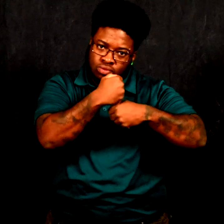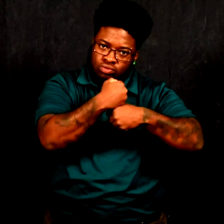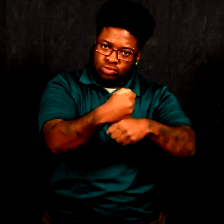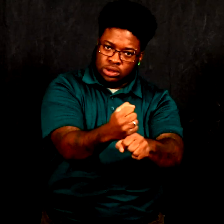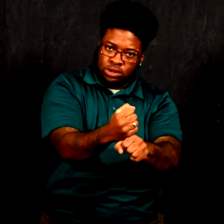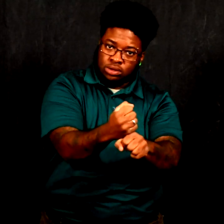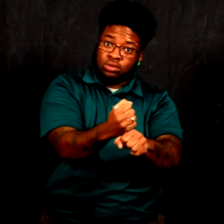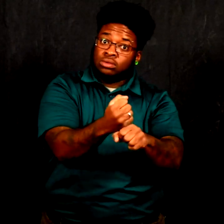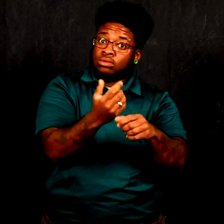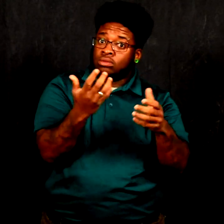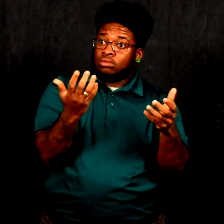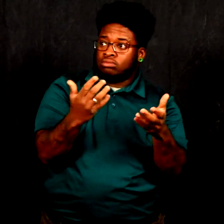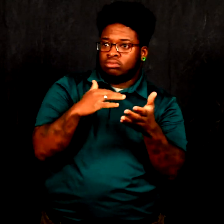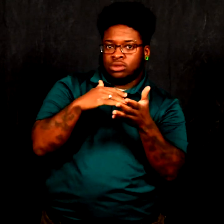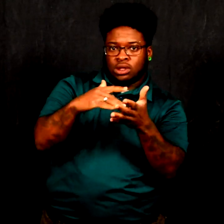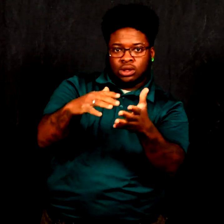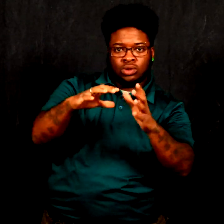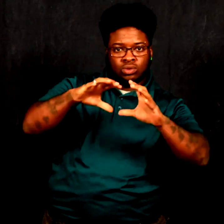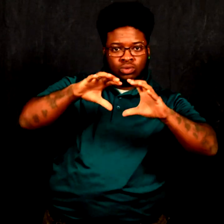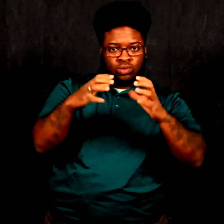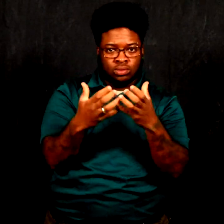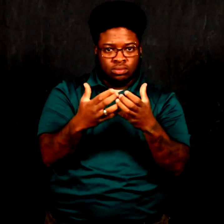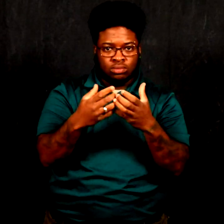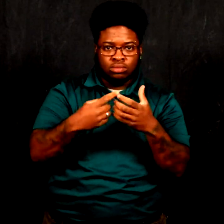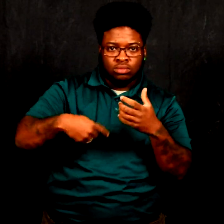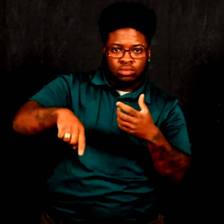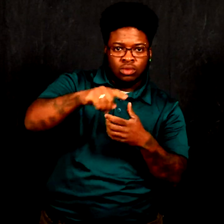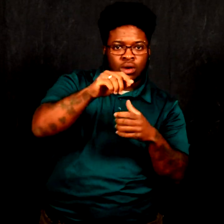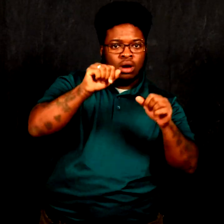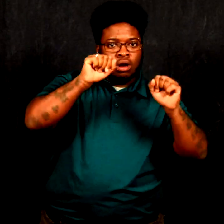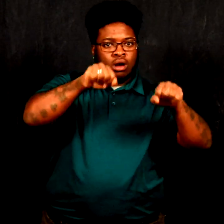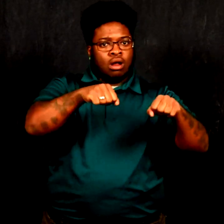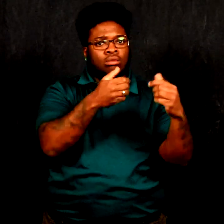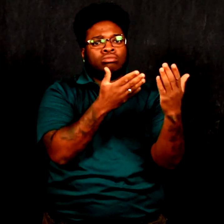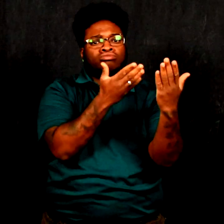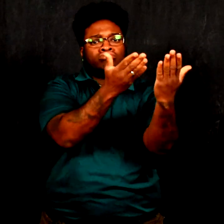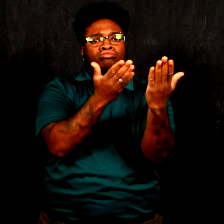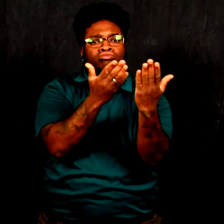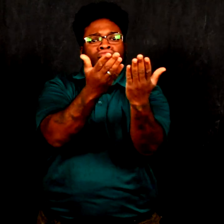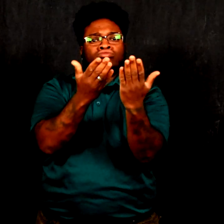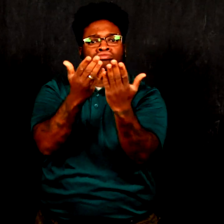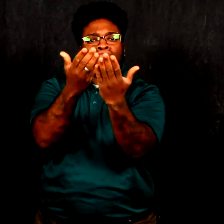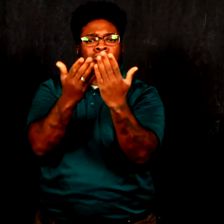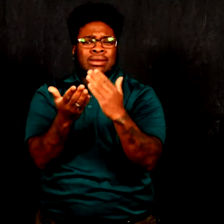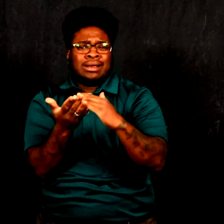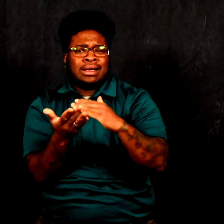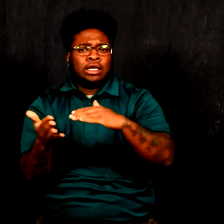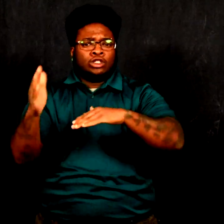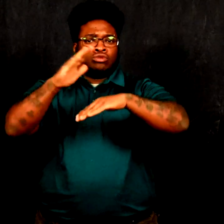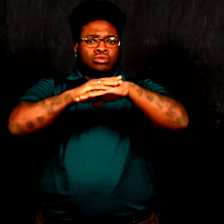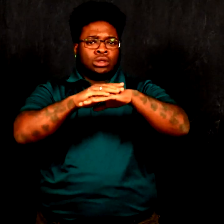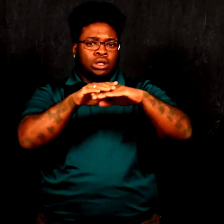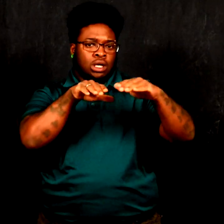would create a study group that will make recommendations on